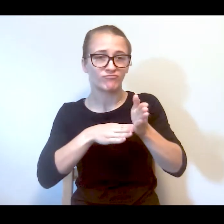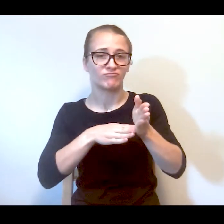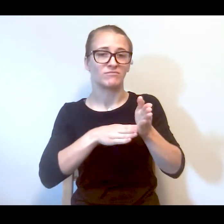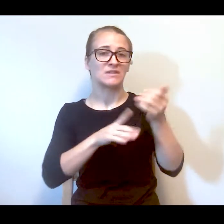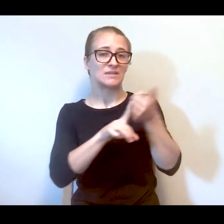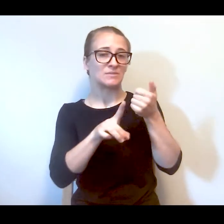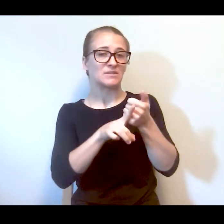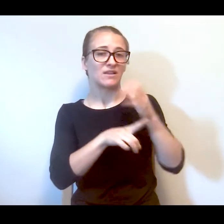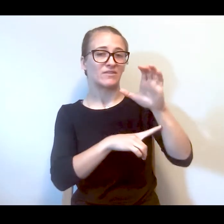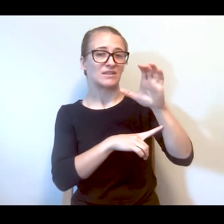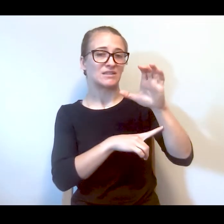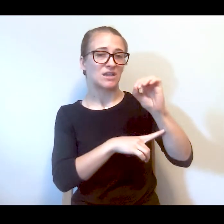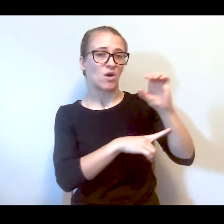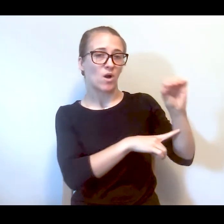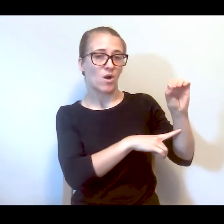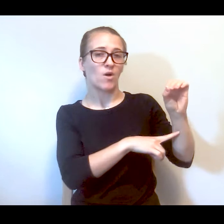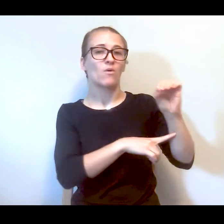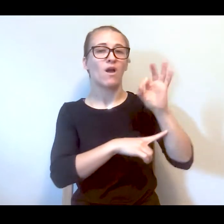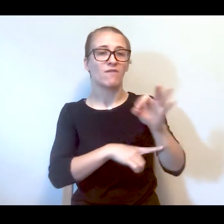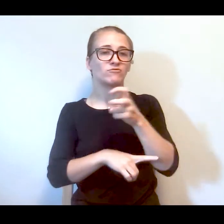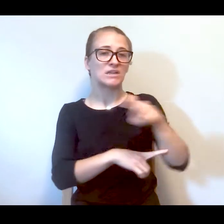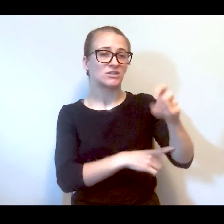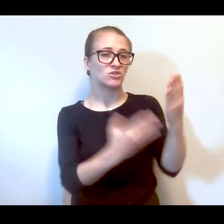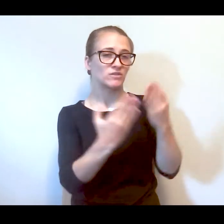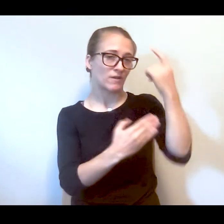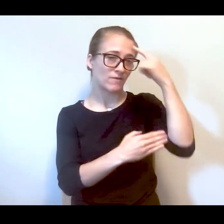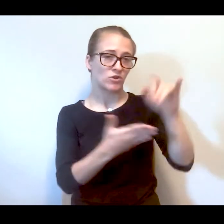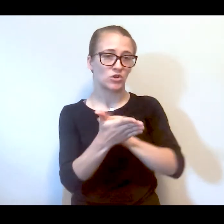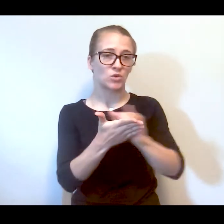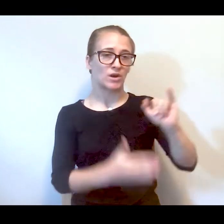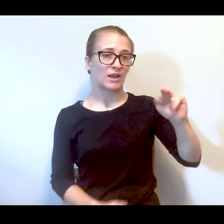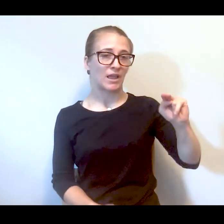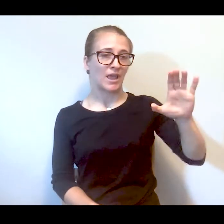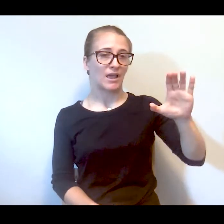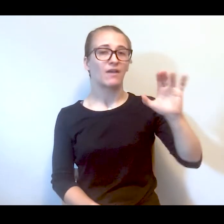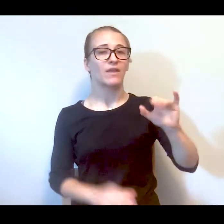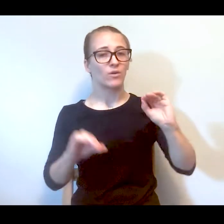serves at he have the chief operating officers.